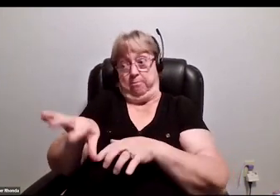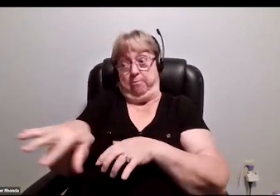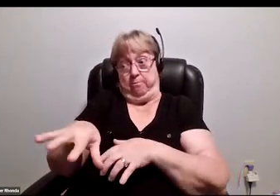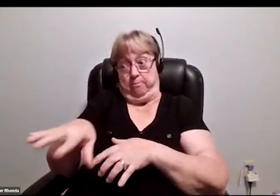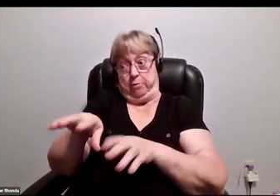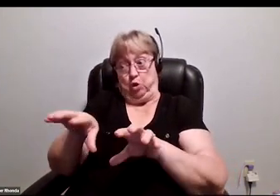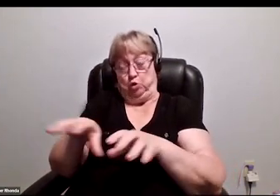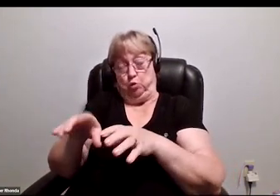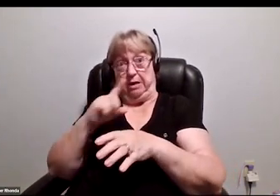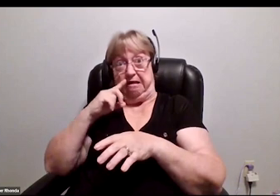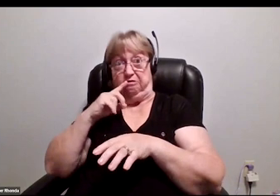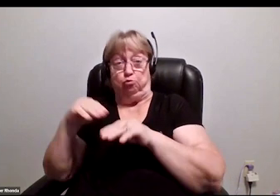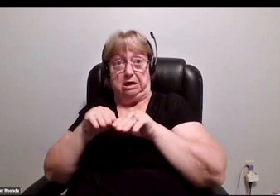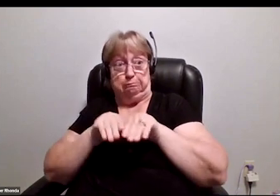the music industry much faster than RAMPD is,